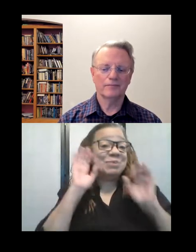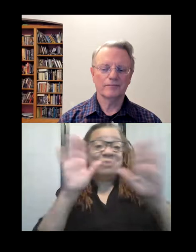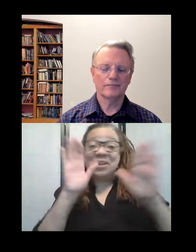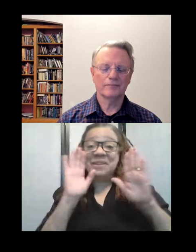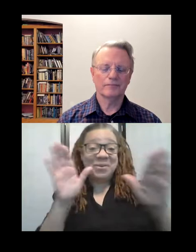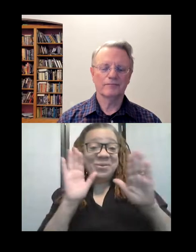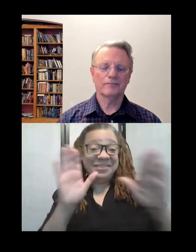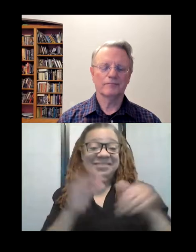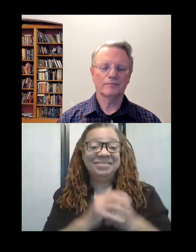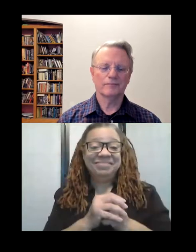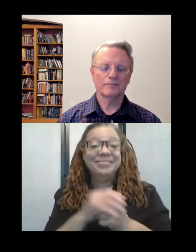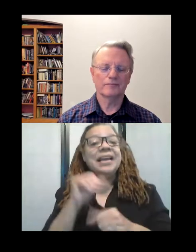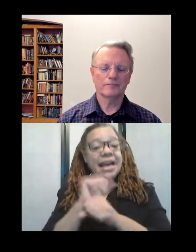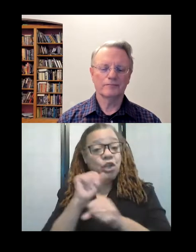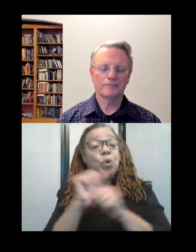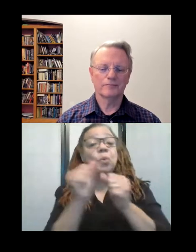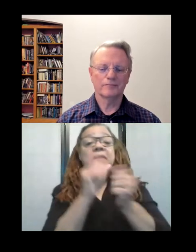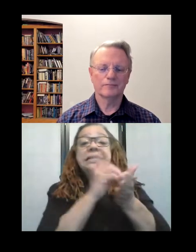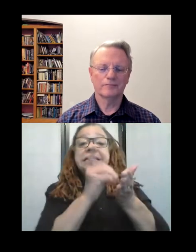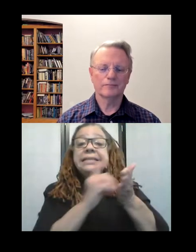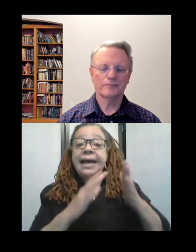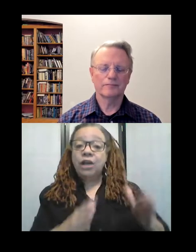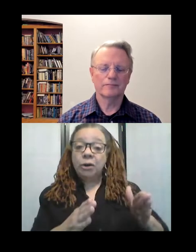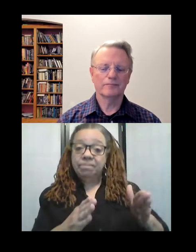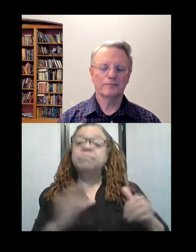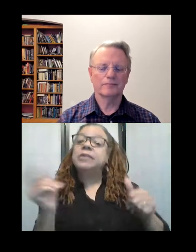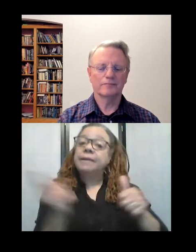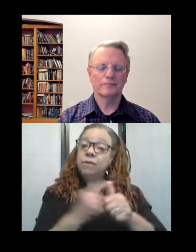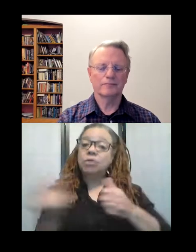And you worked with a designer the first day, on Friday, and then you